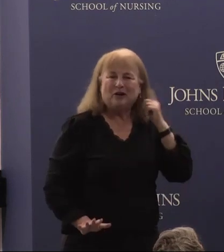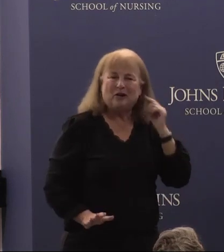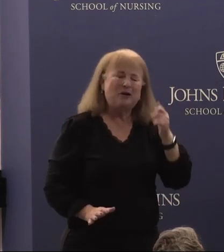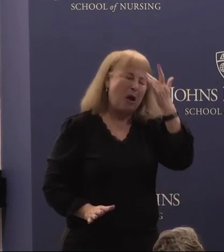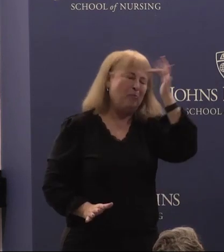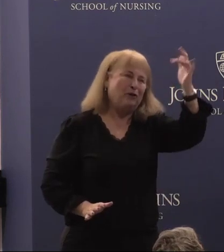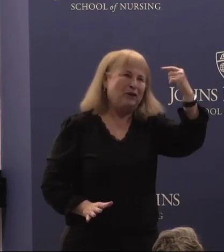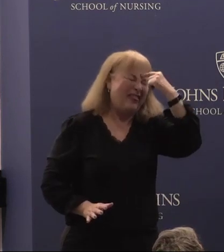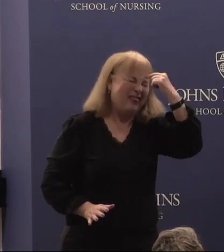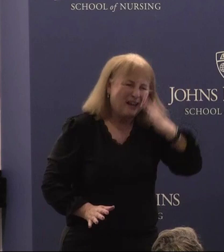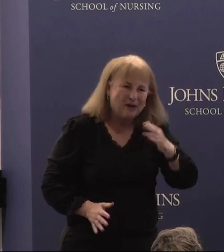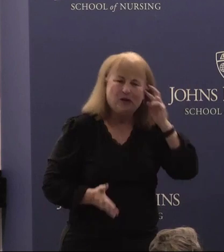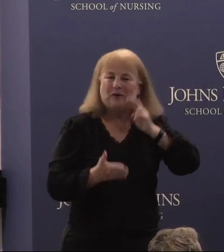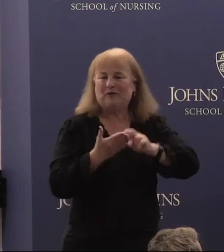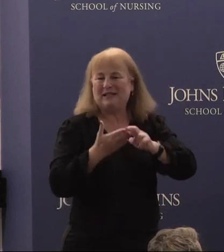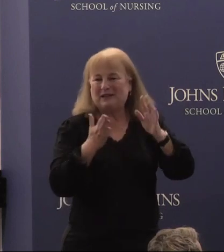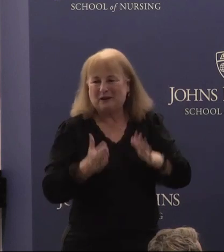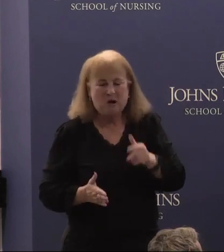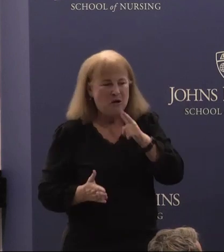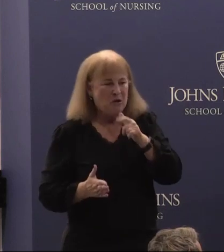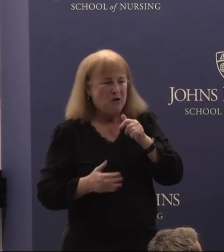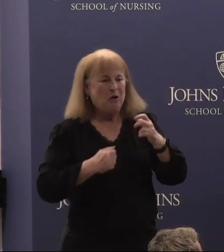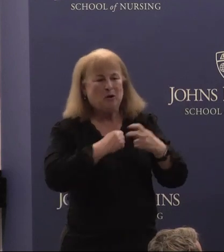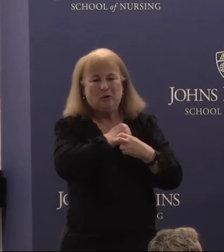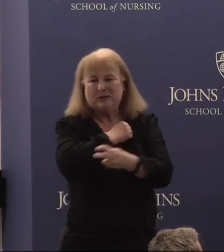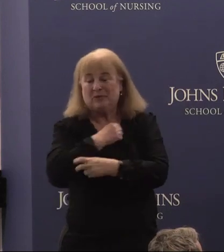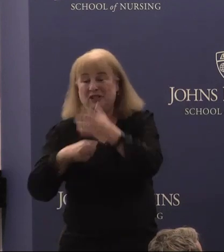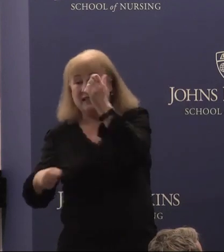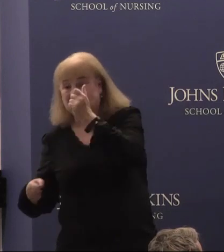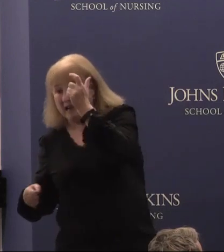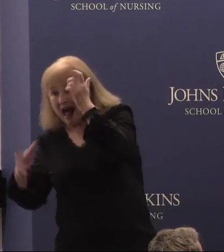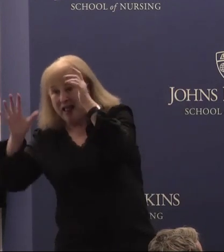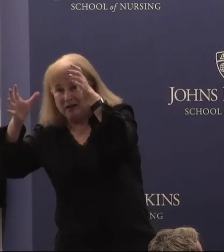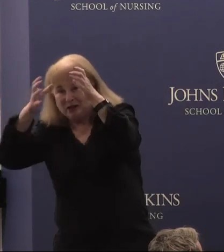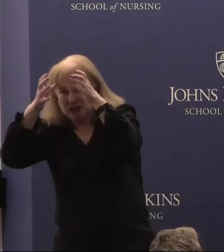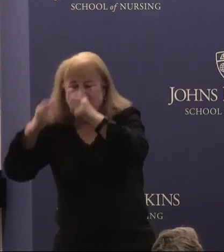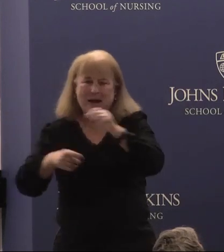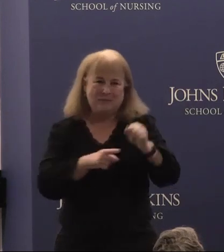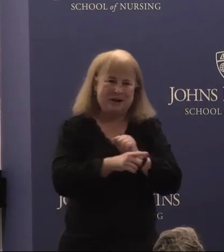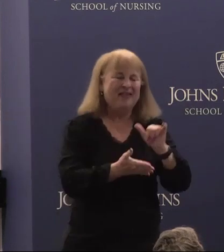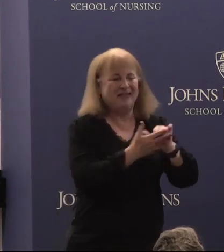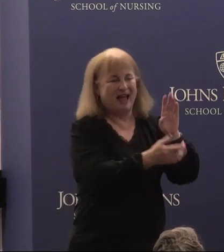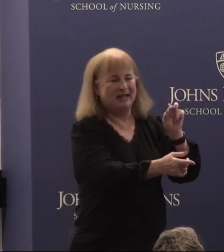thinker and researcher who is bridging scholarship and practice and that of course is Bonnie. I know